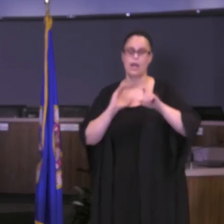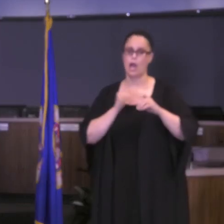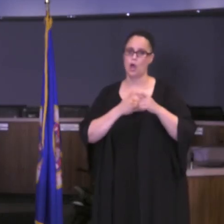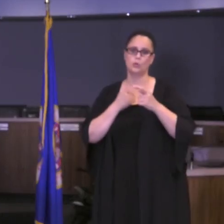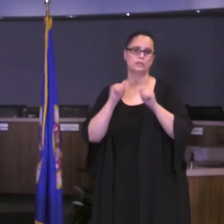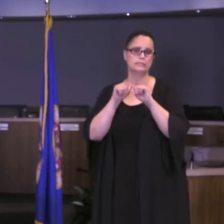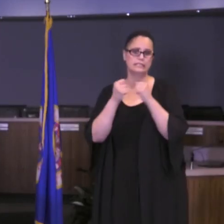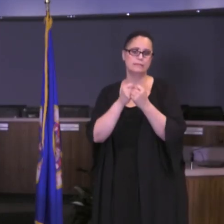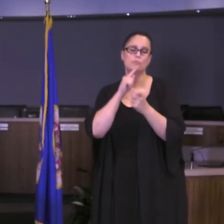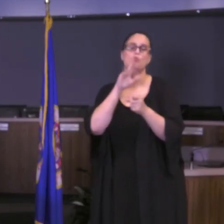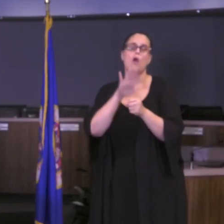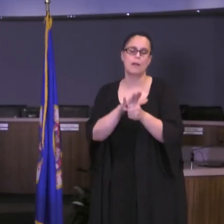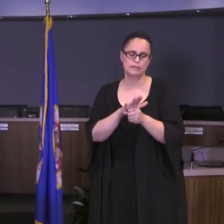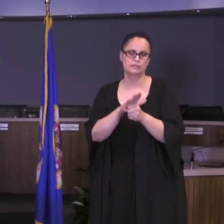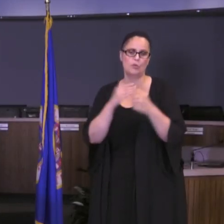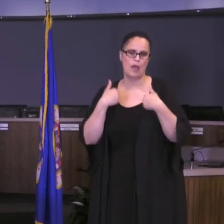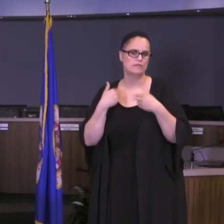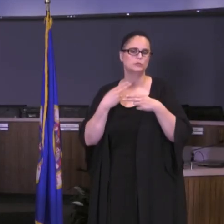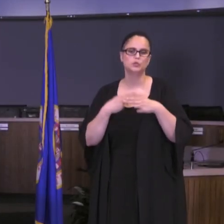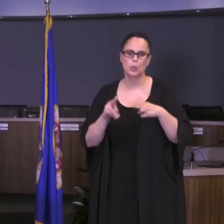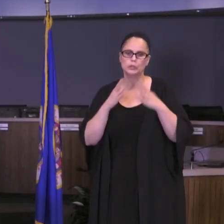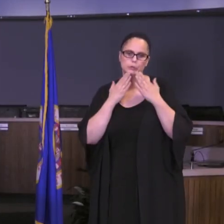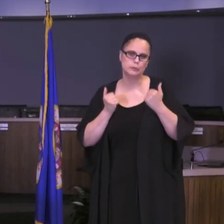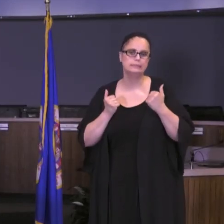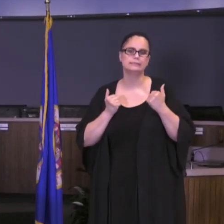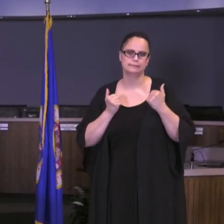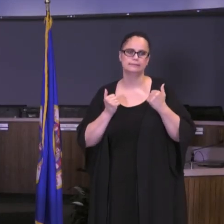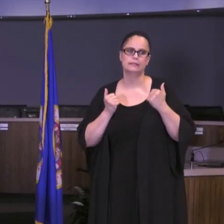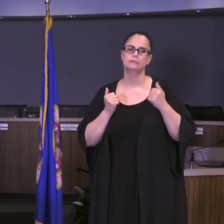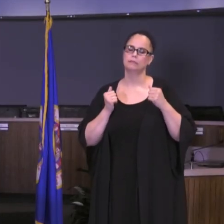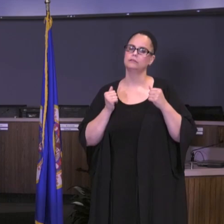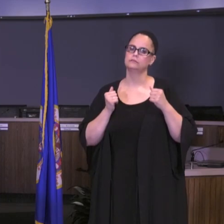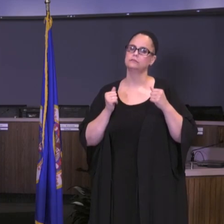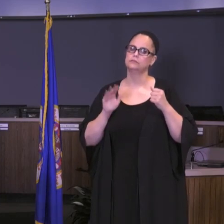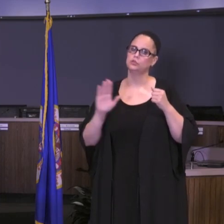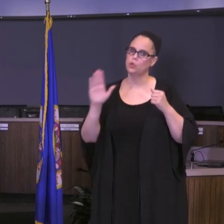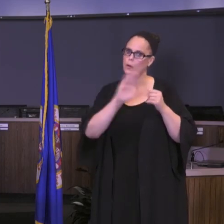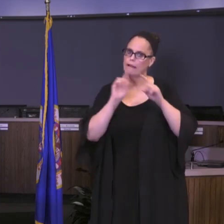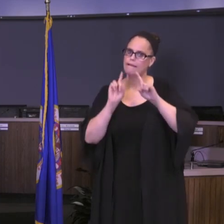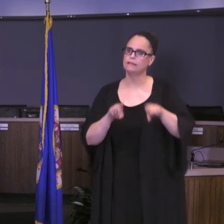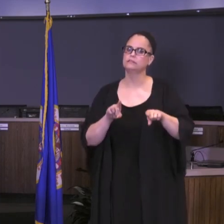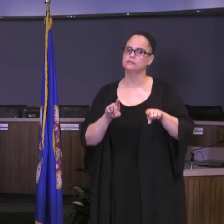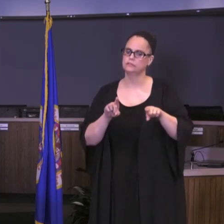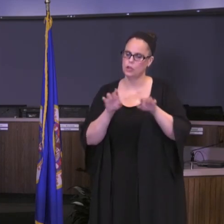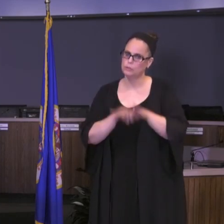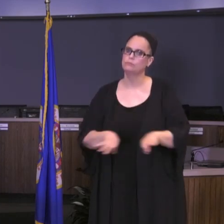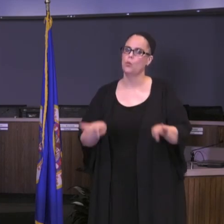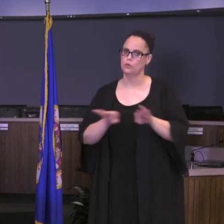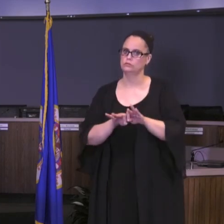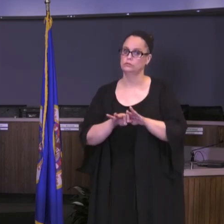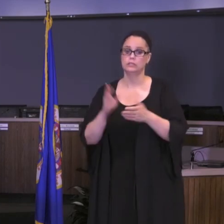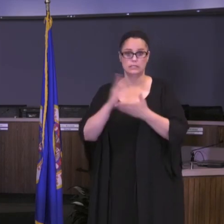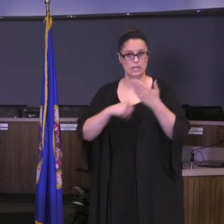sweet, where possible, but with very meaningful information. I do know that some of you reached out to us with some